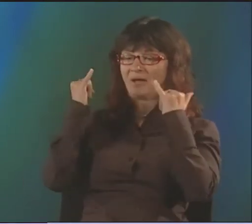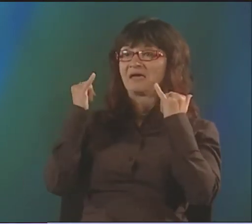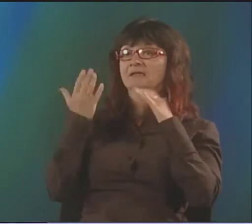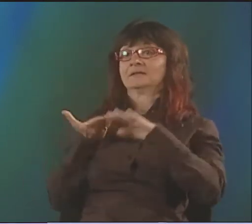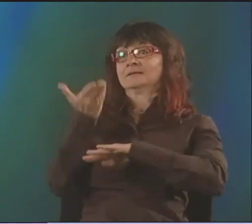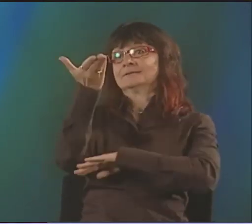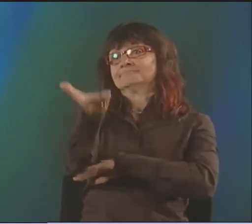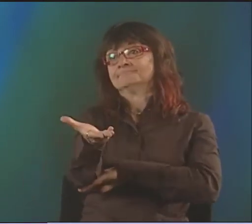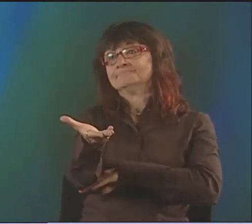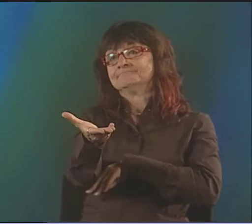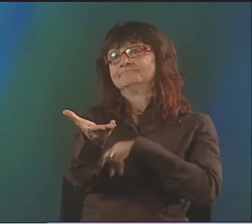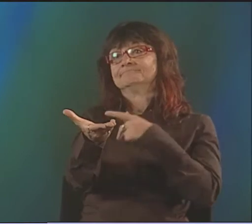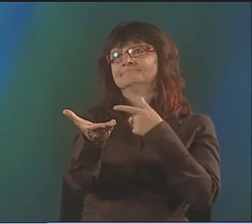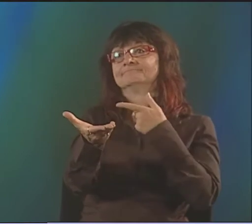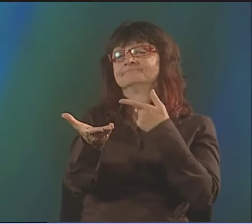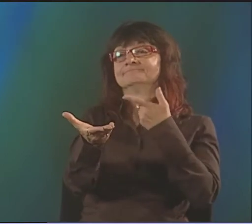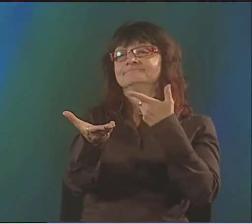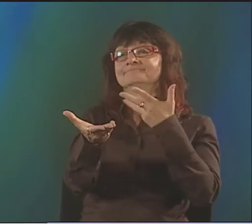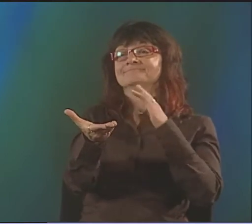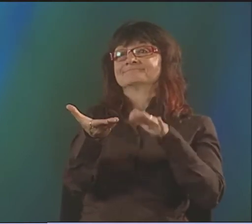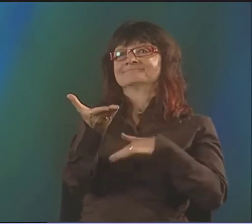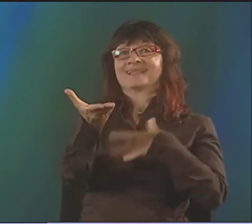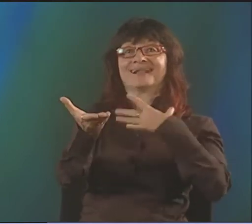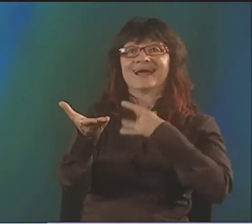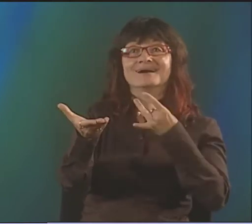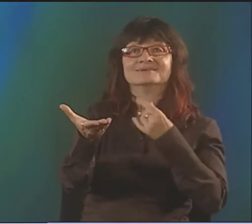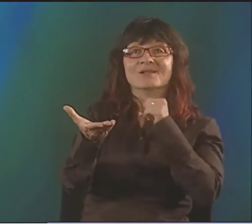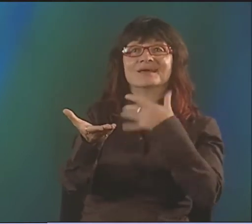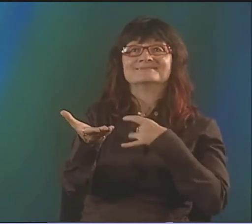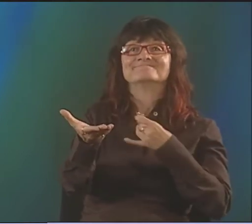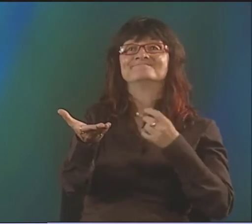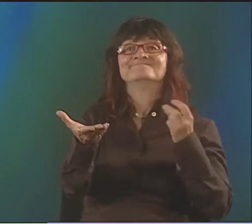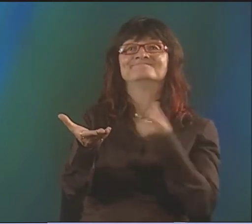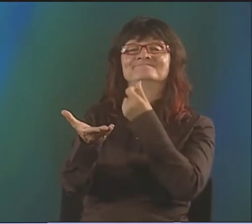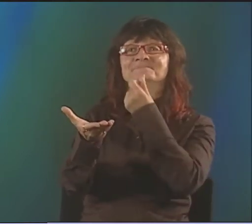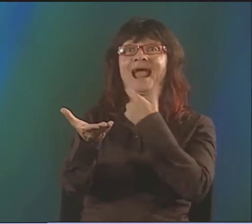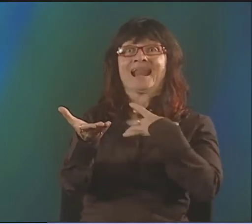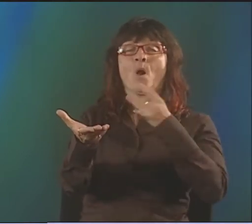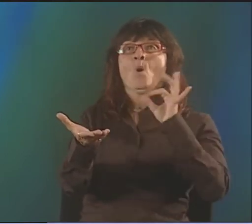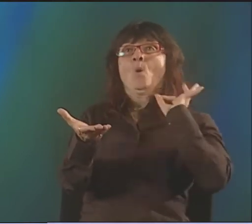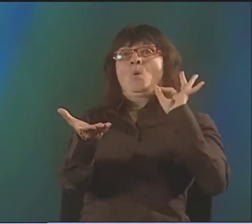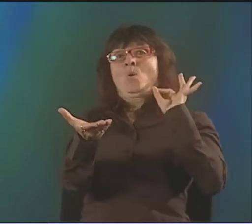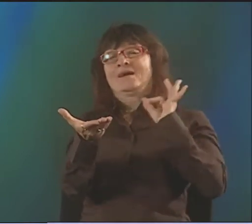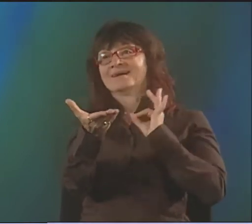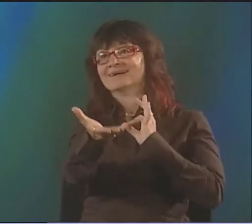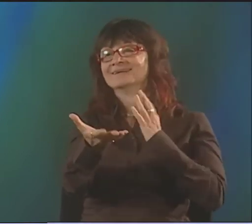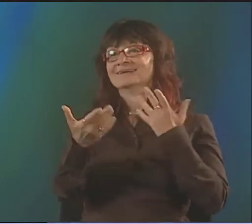FIRST OF ALL I CREATE MY POETRY FOR MYSELF. I'M VERY SELFISH THAT WAY. IT'S ALL ABOUT ME PLAYING, ME HAVING A GOOD TIME,